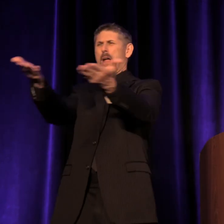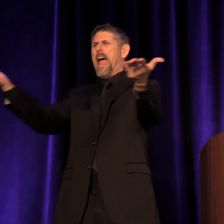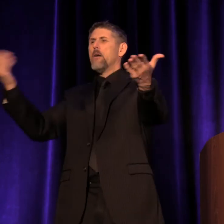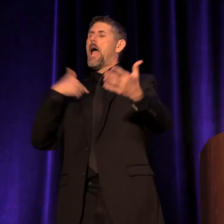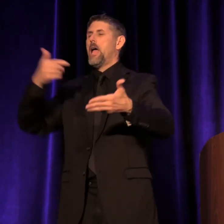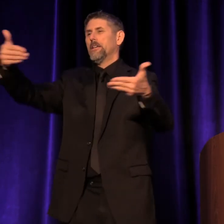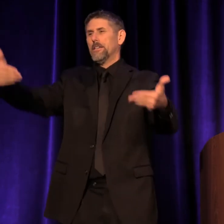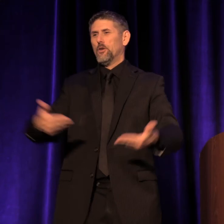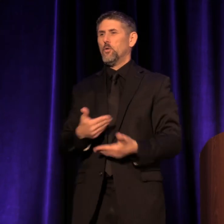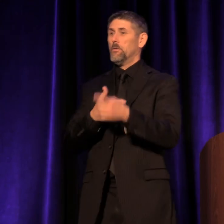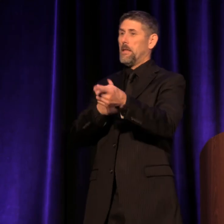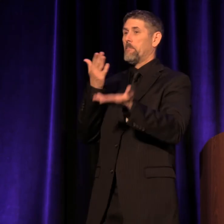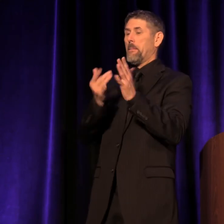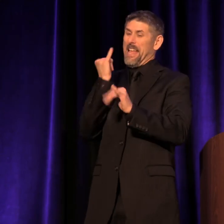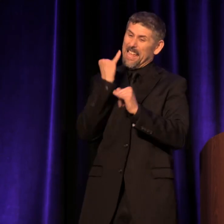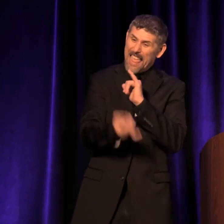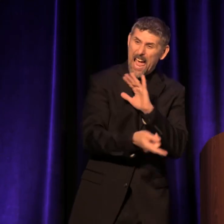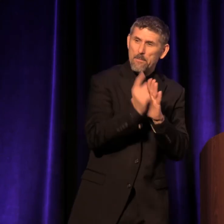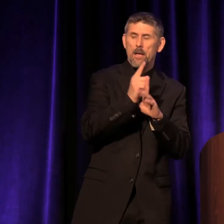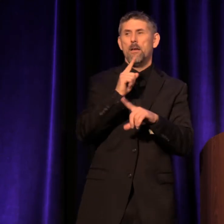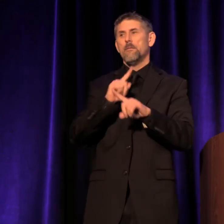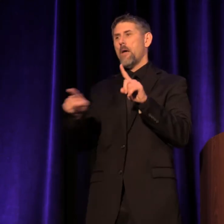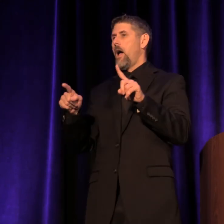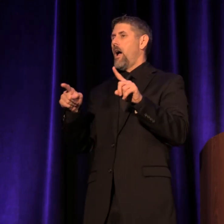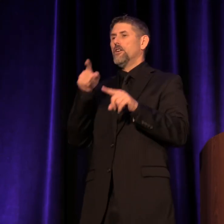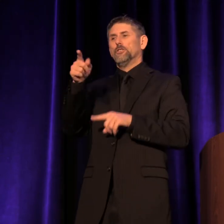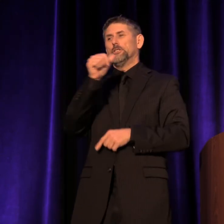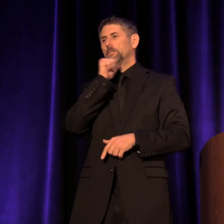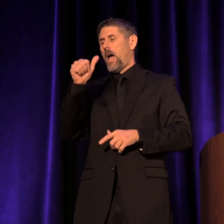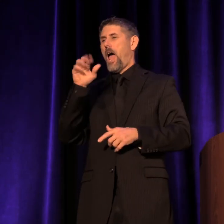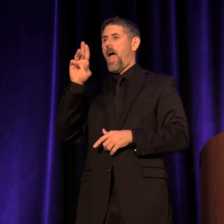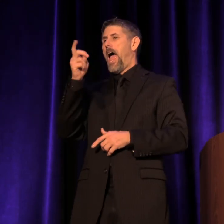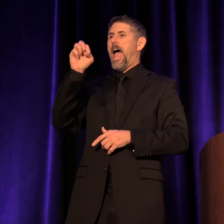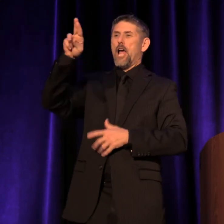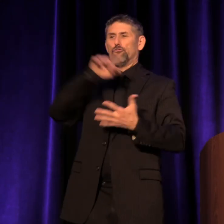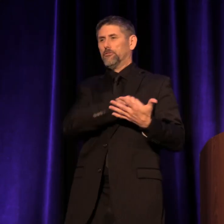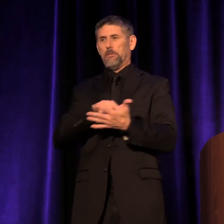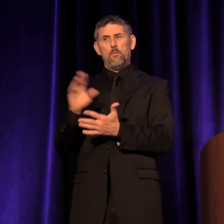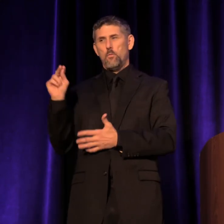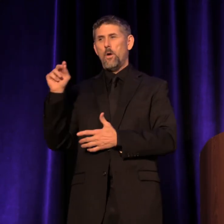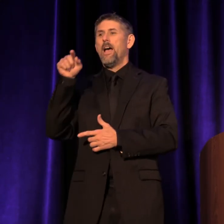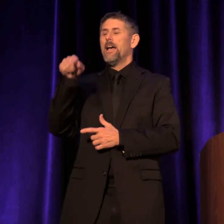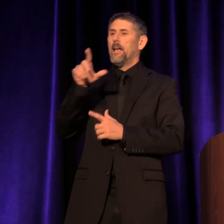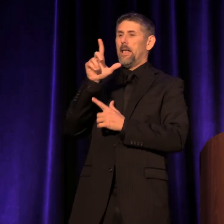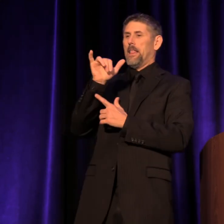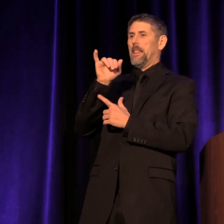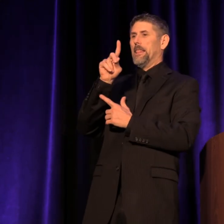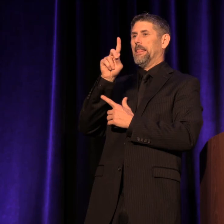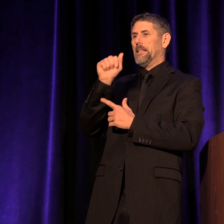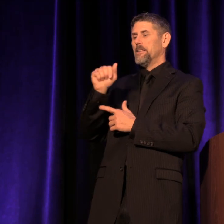who may be last minute but is no understudy-- Lidia Yuknavitch is the author of acclaimed books